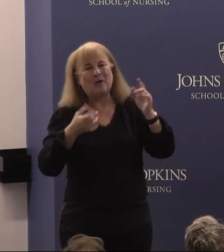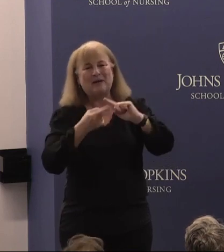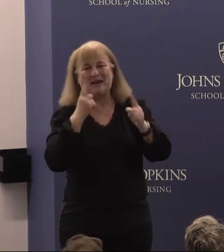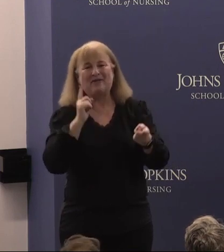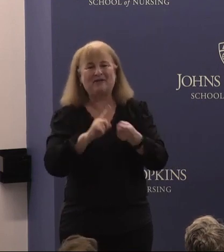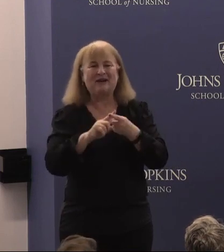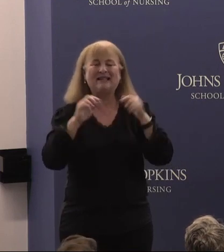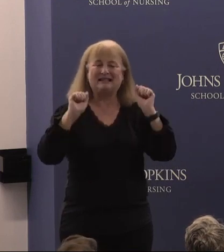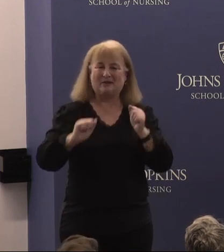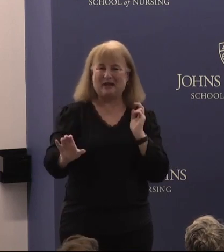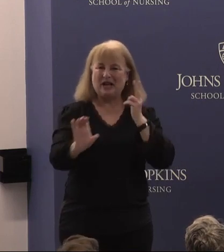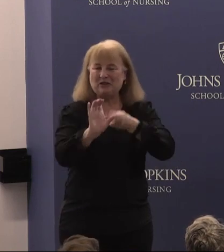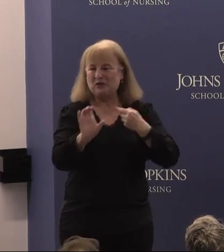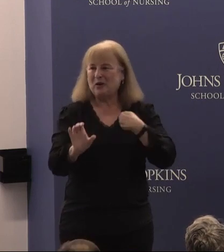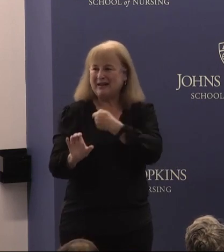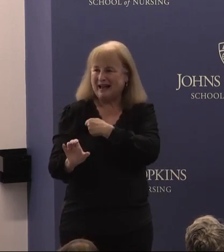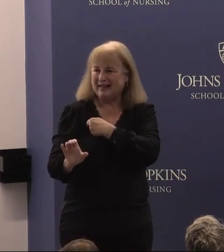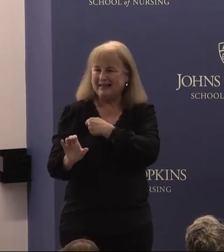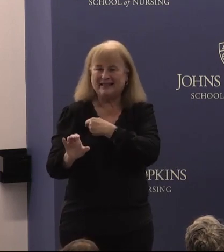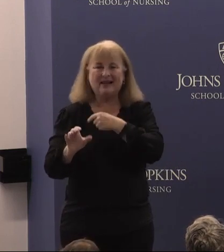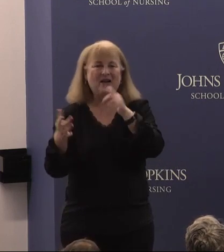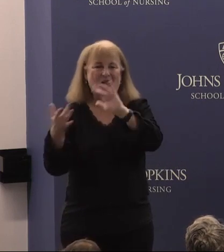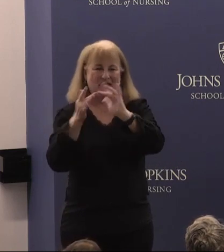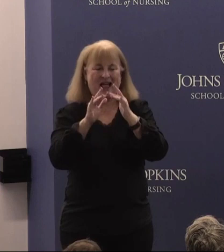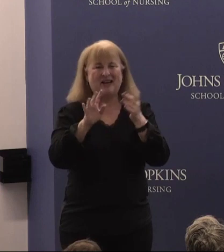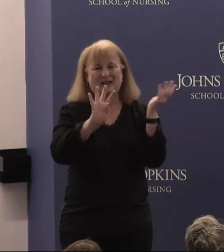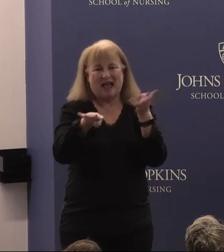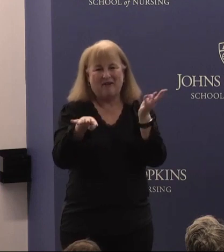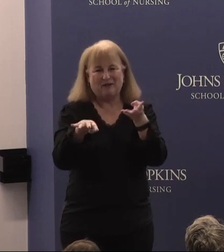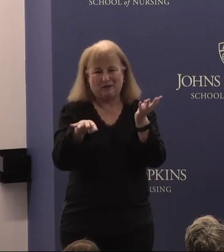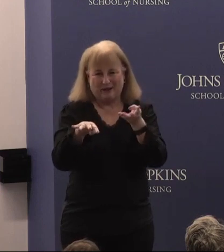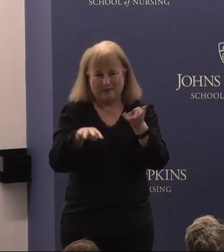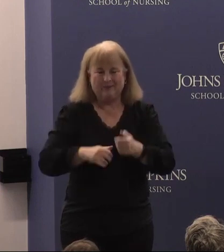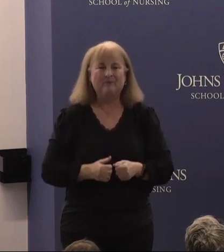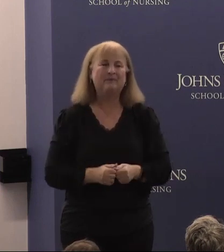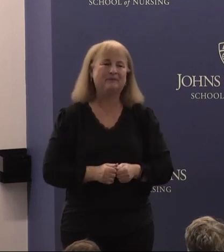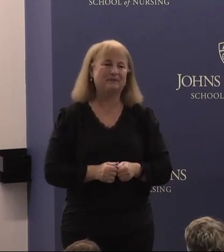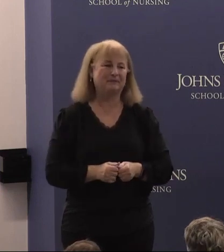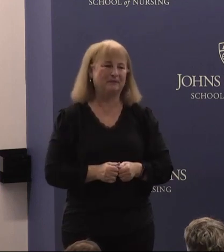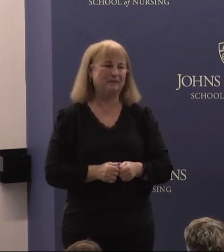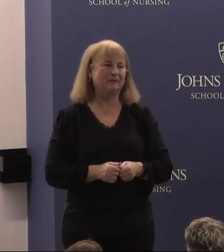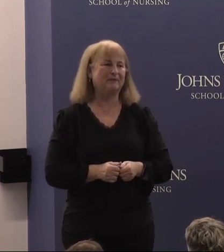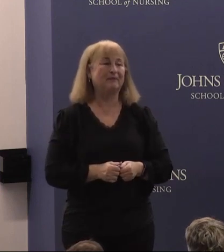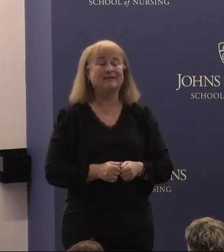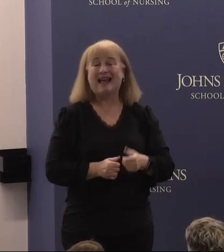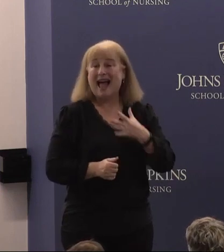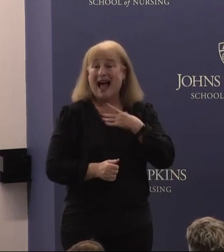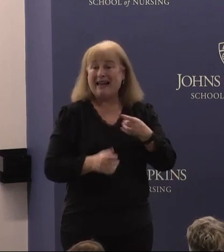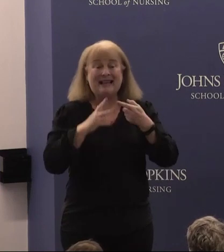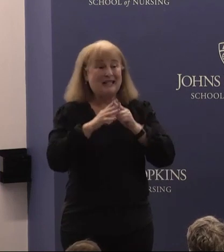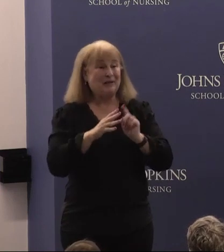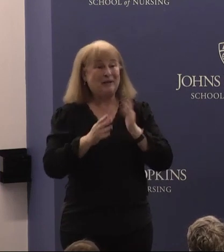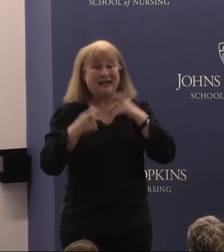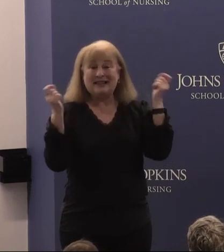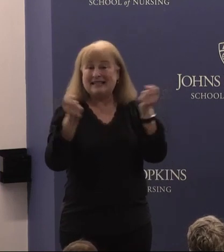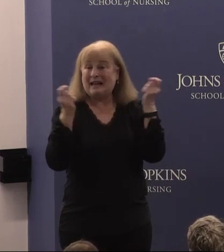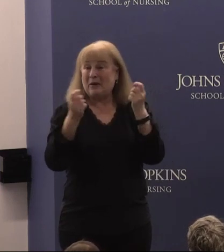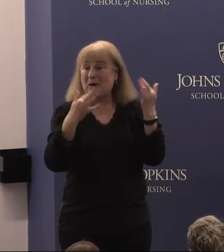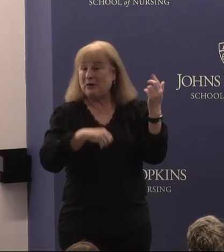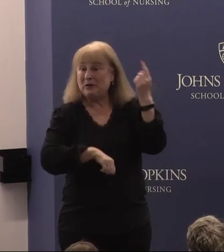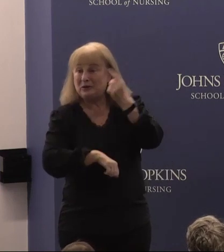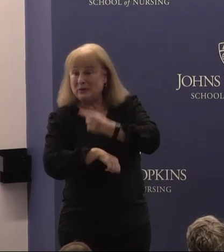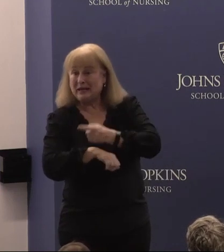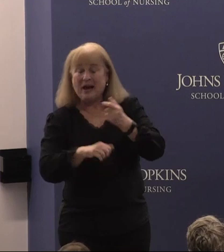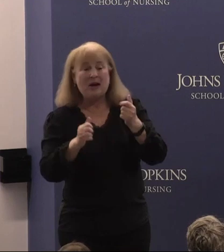are able to join us via live stream. I'd like to begin our ceremony today with an acknowledgement